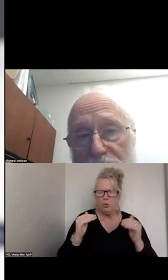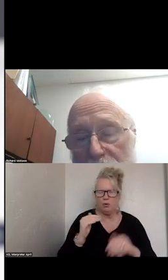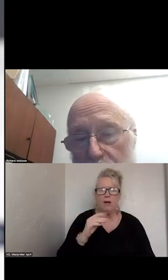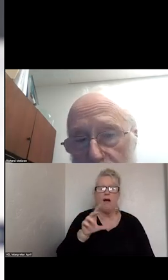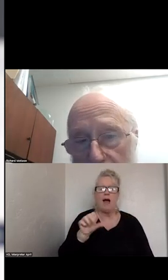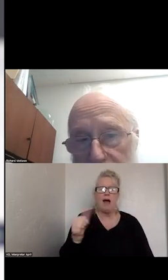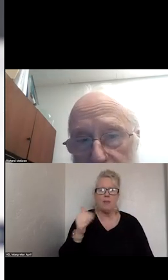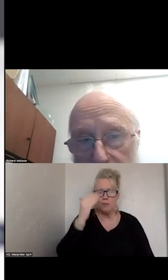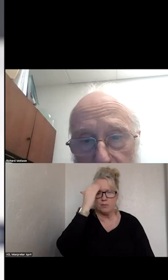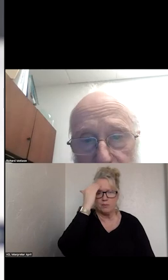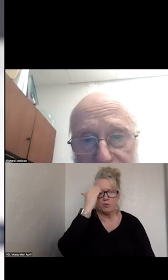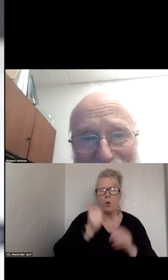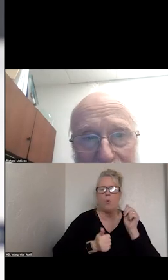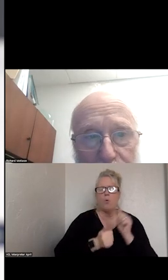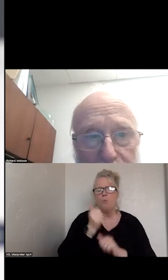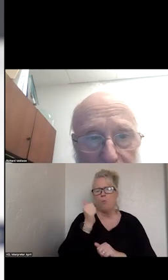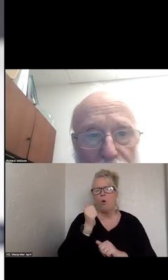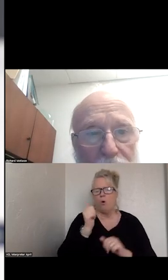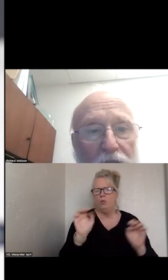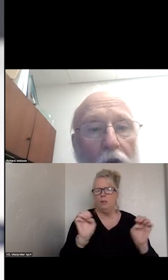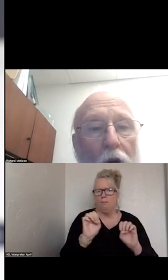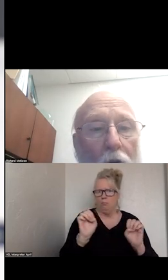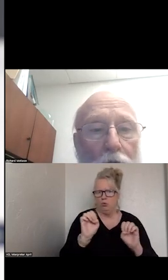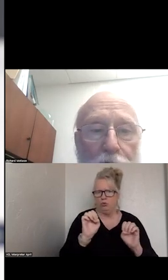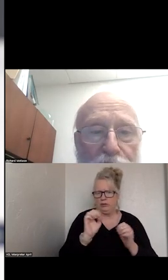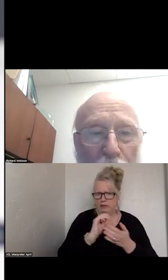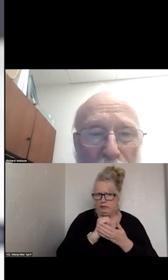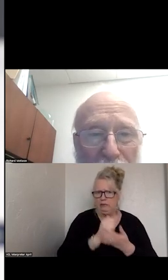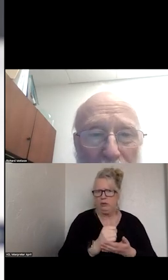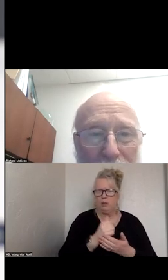IS THE MAJORITY OF EMERGENCY INTERVENTIONS ARE FOR SUICIDE